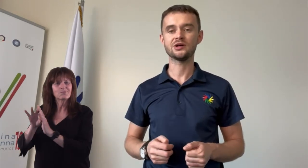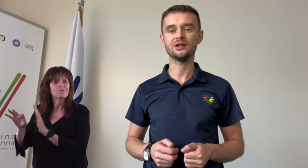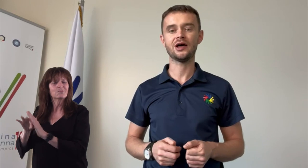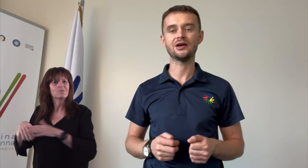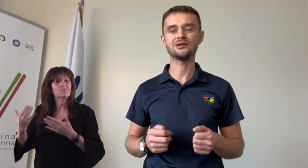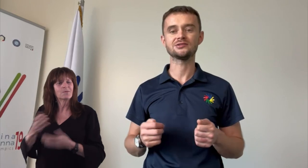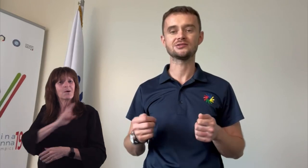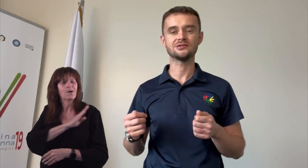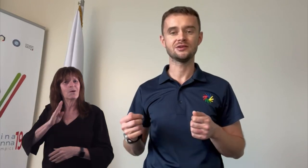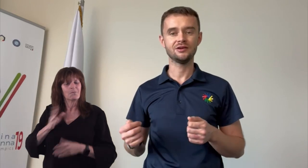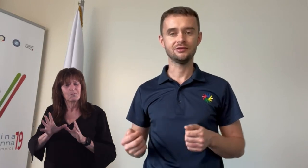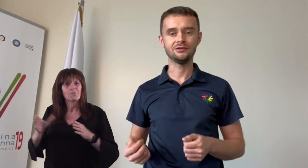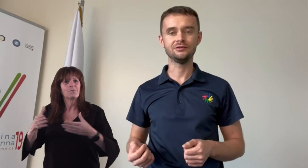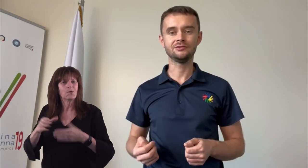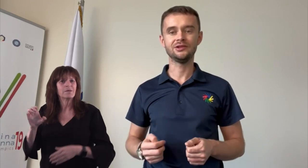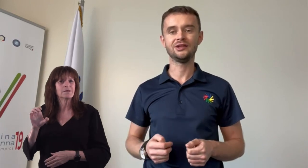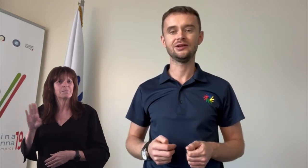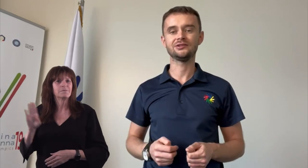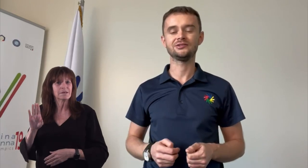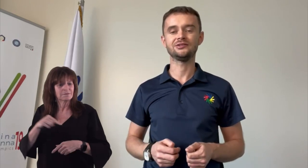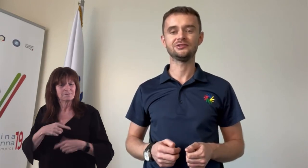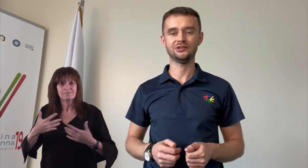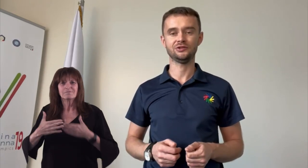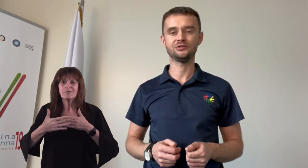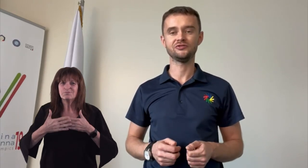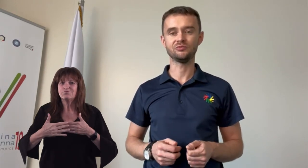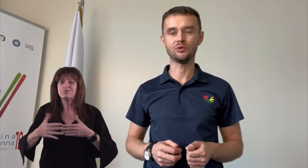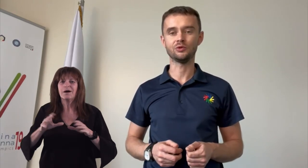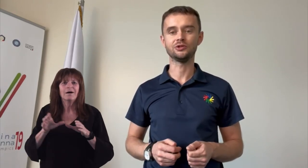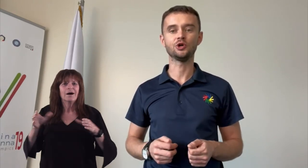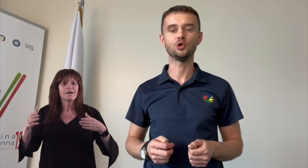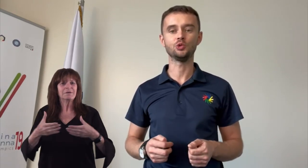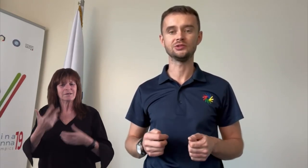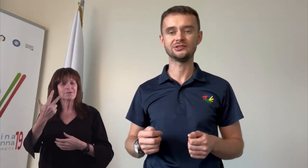committee for the next three years towards